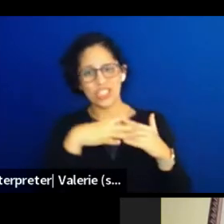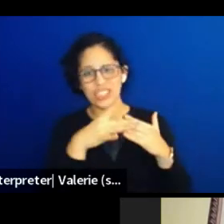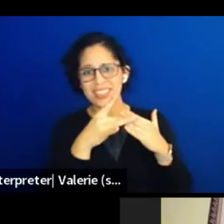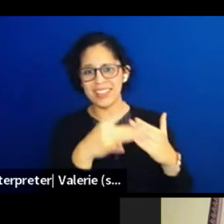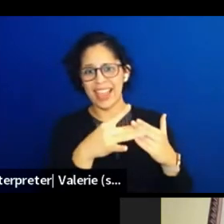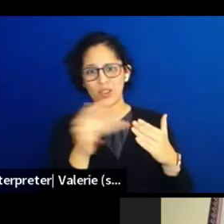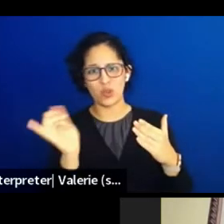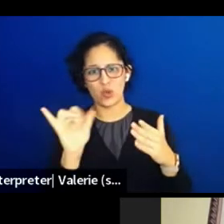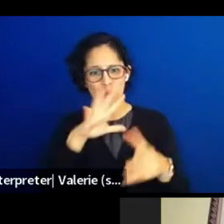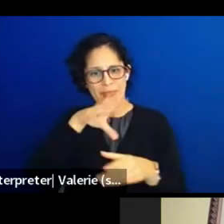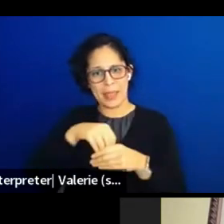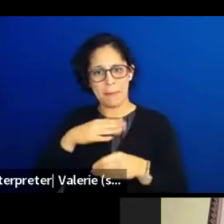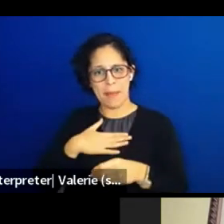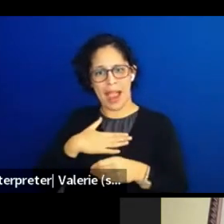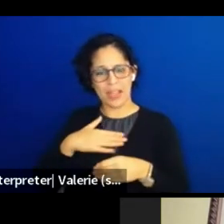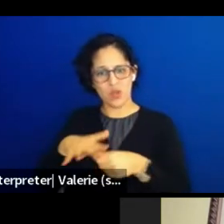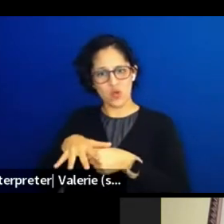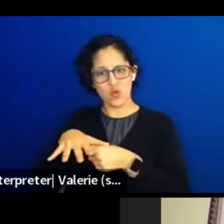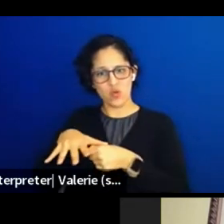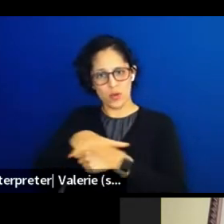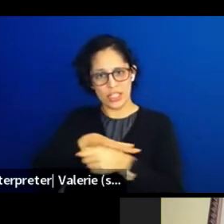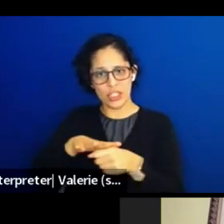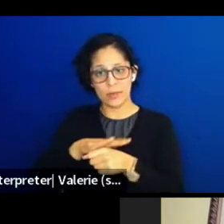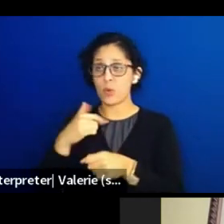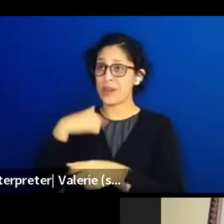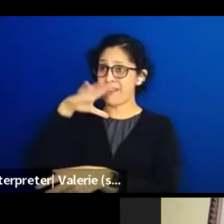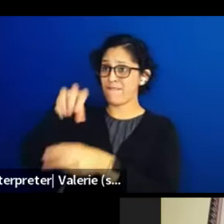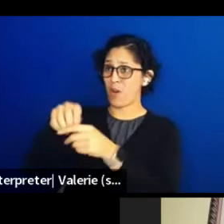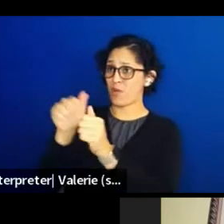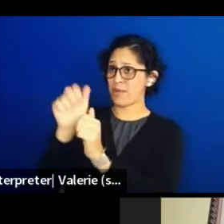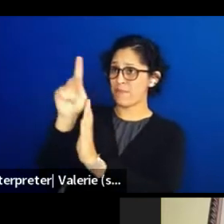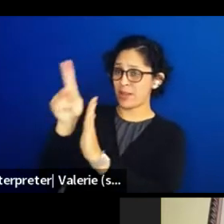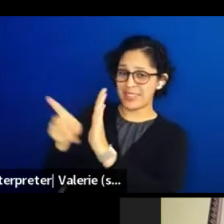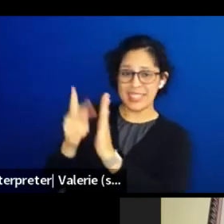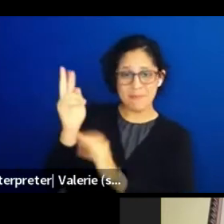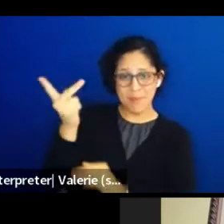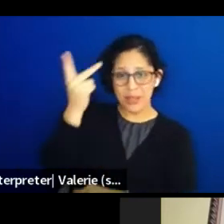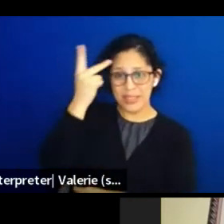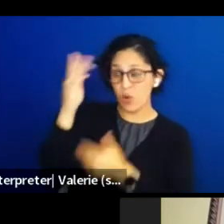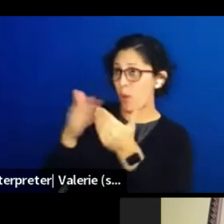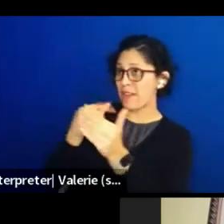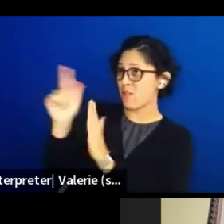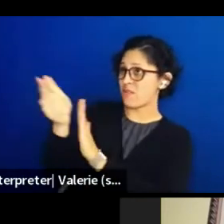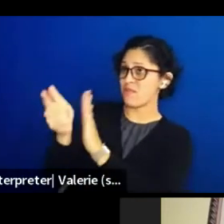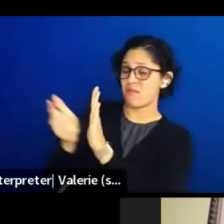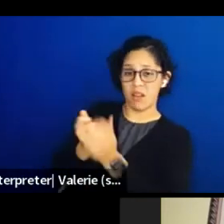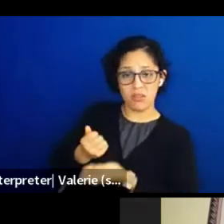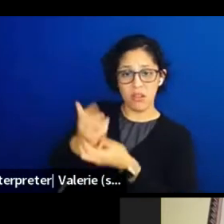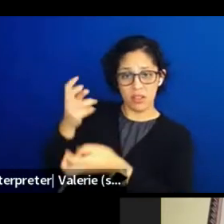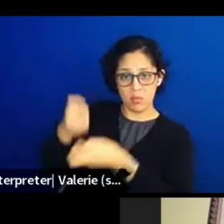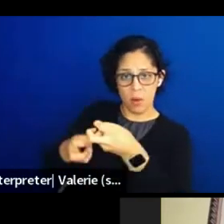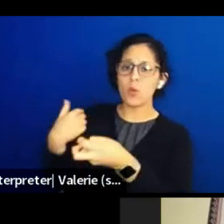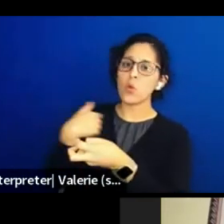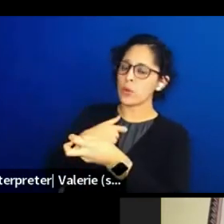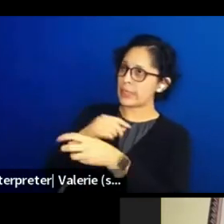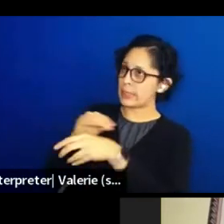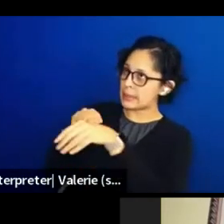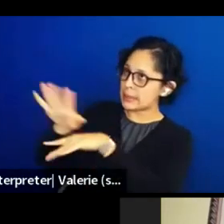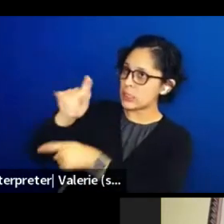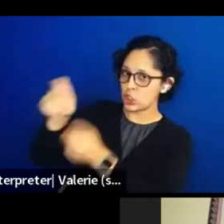We work through policy and politics. We gotta change the laws that are problematic. We work through science education and research,